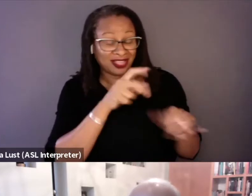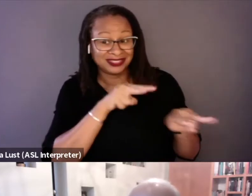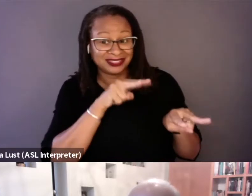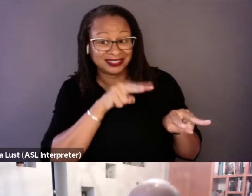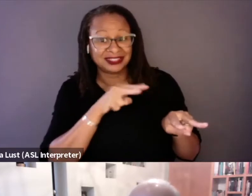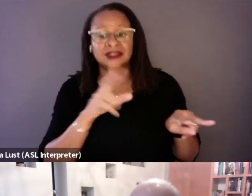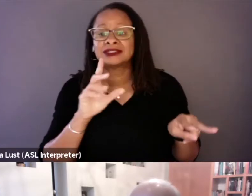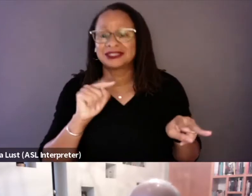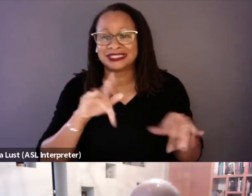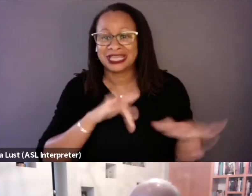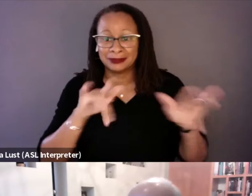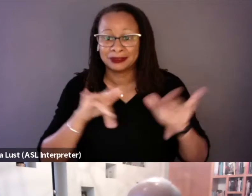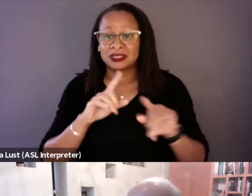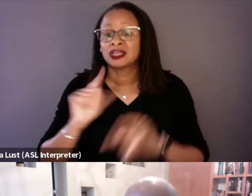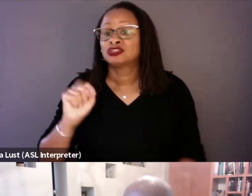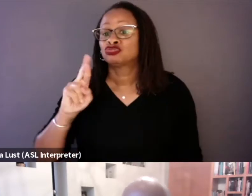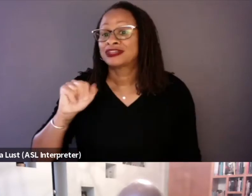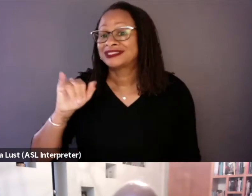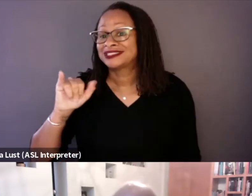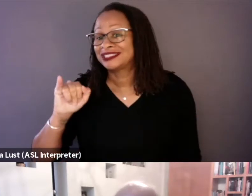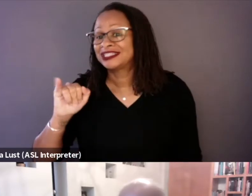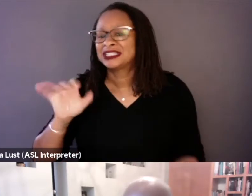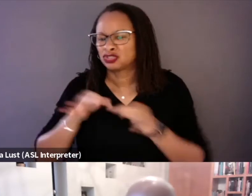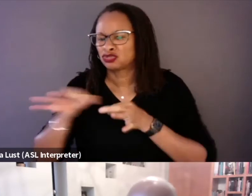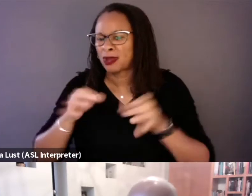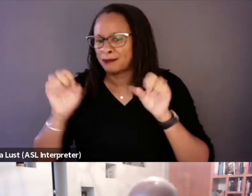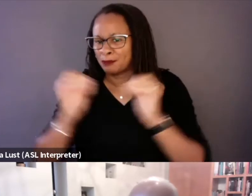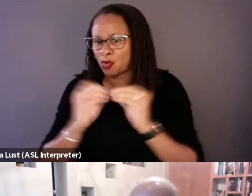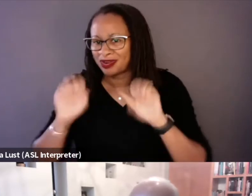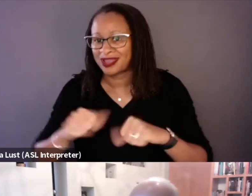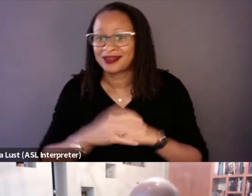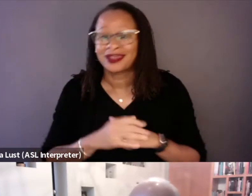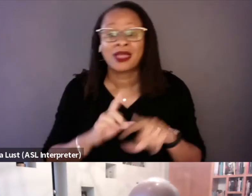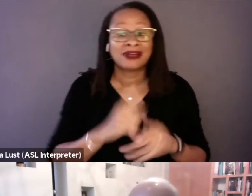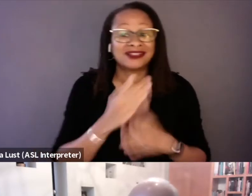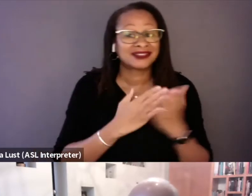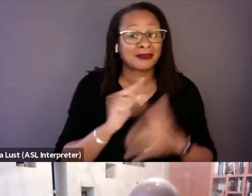but some of it had been seen, I think that some